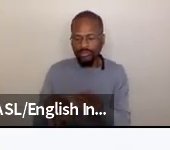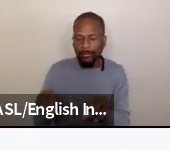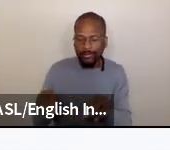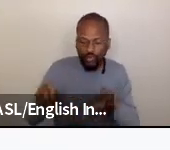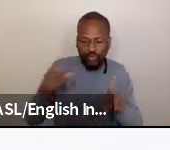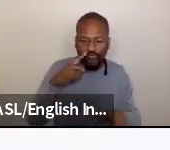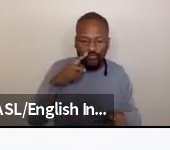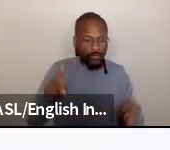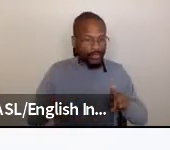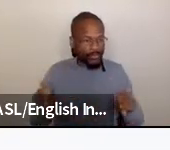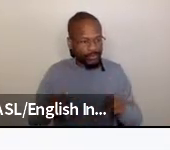Yes.